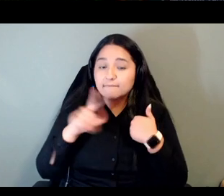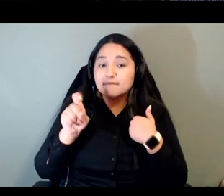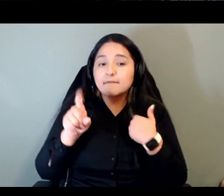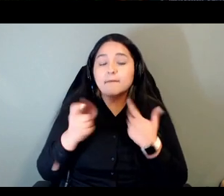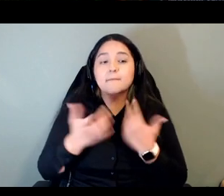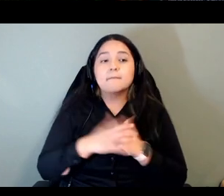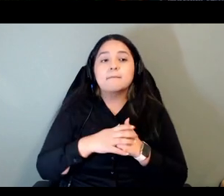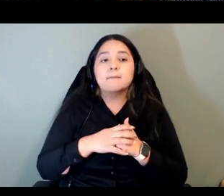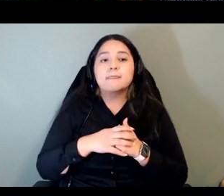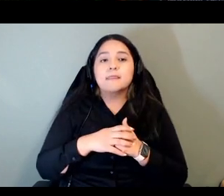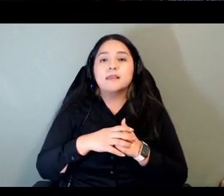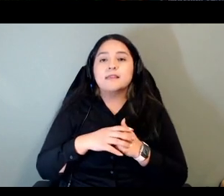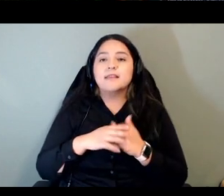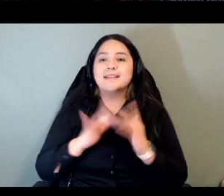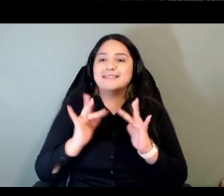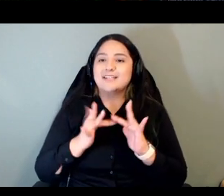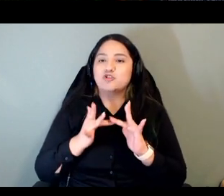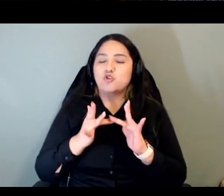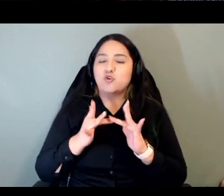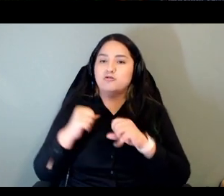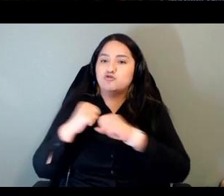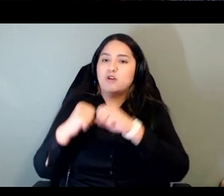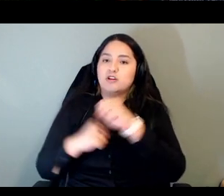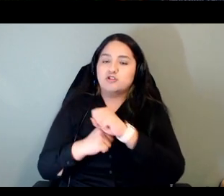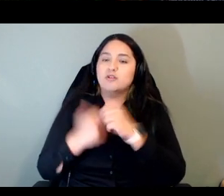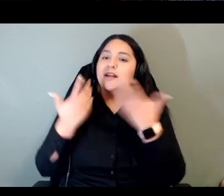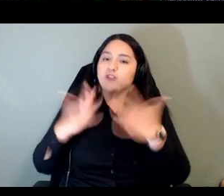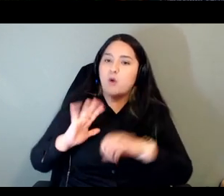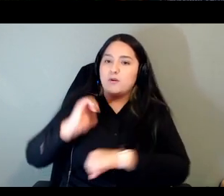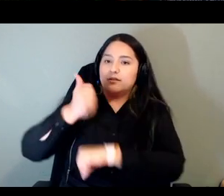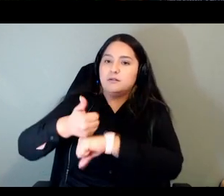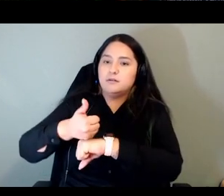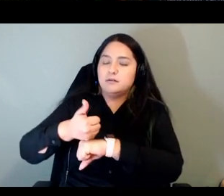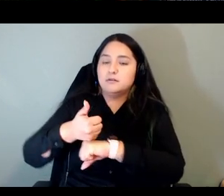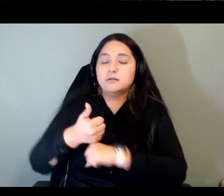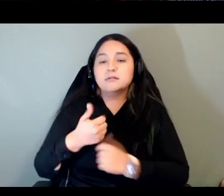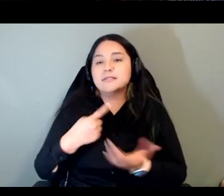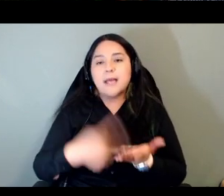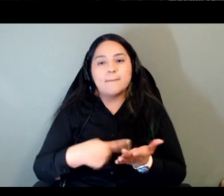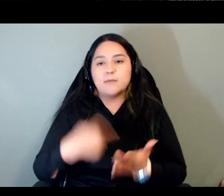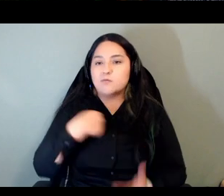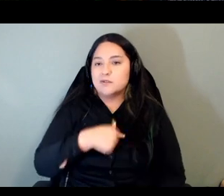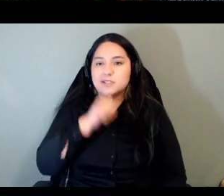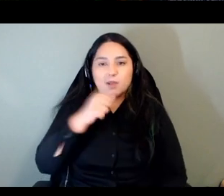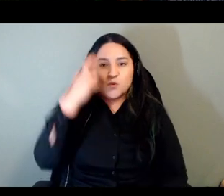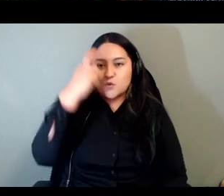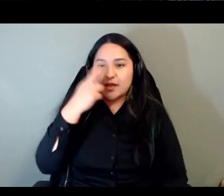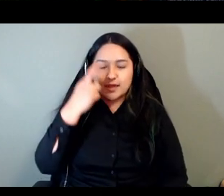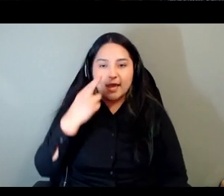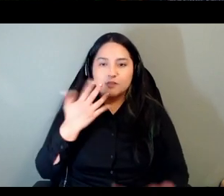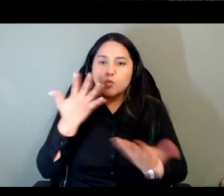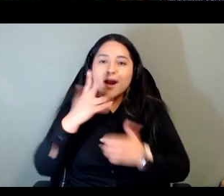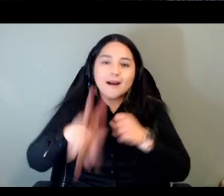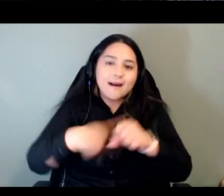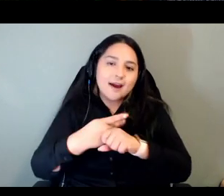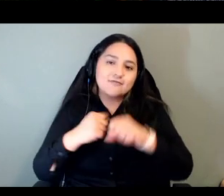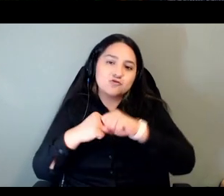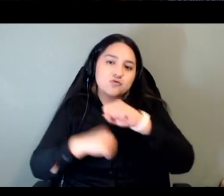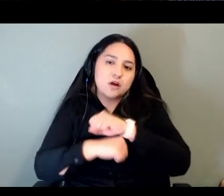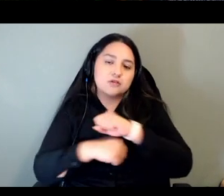existence oftentimes we don't realize what kind of infrastructure we need in order to